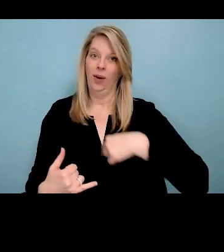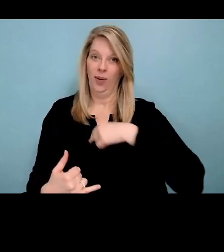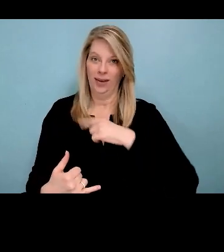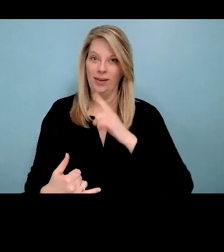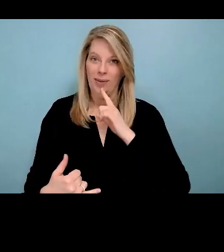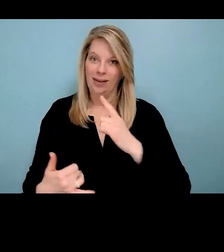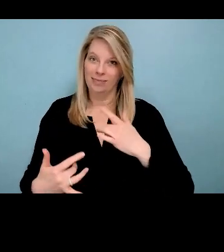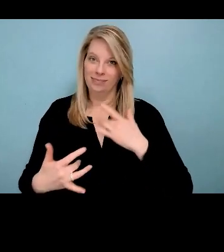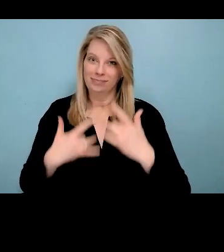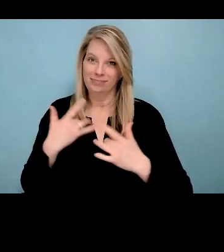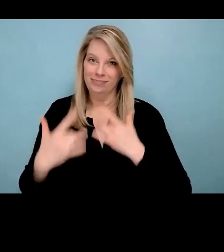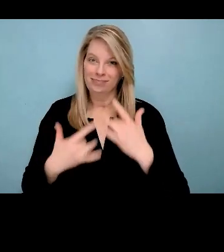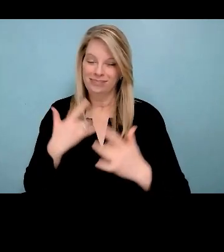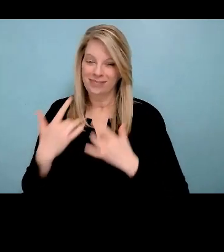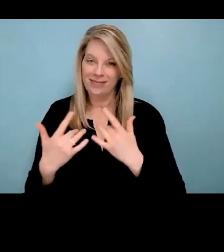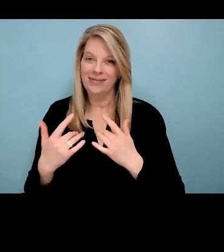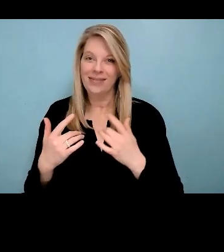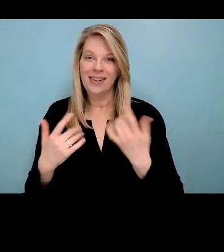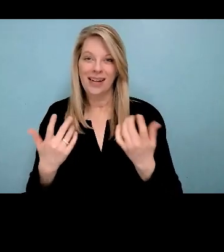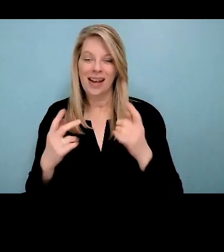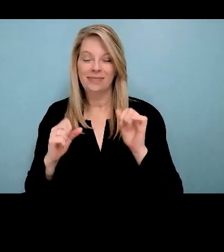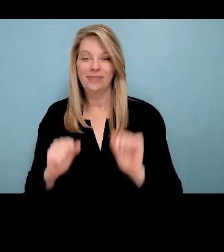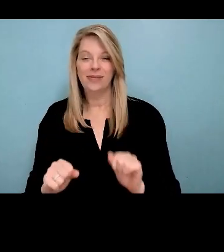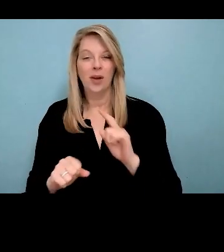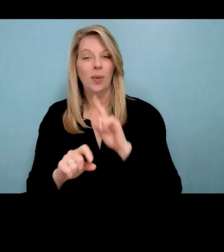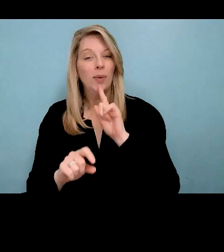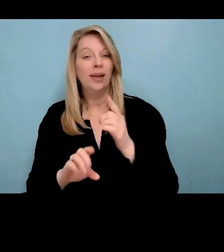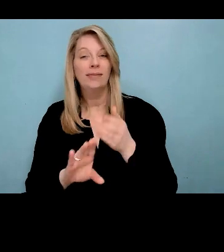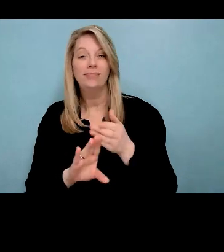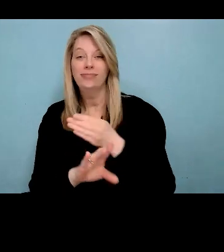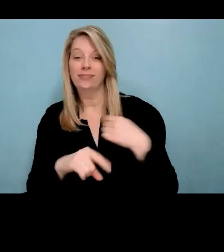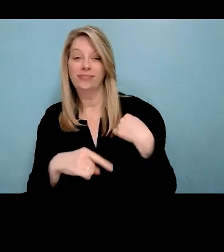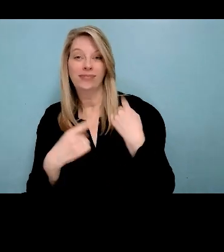The PA Pascoawak Cree Nation and Churchill. Her grandparents are settlers from Iceland,